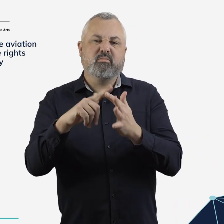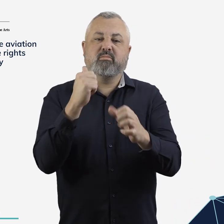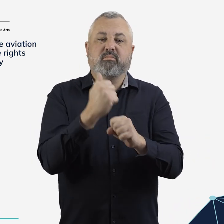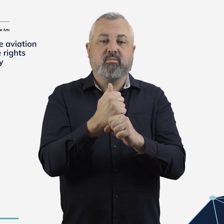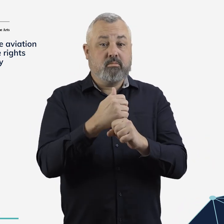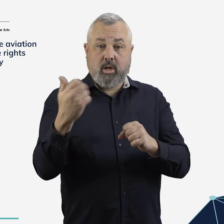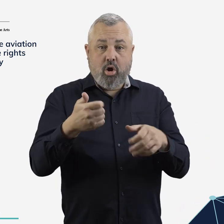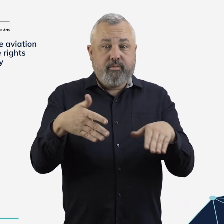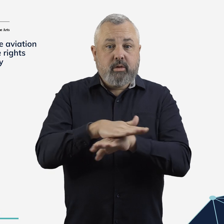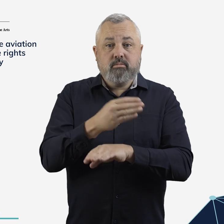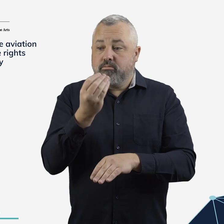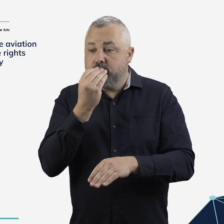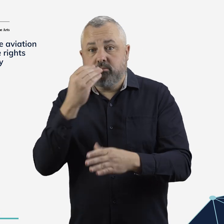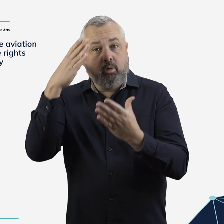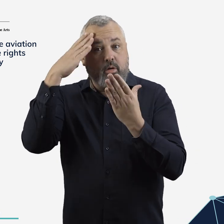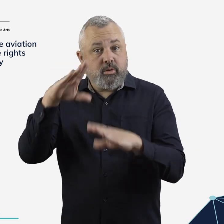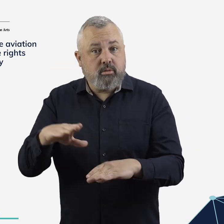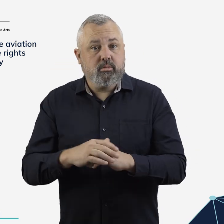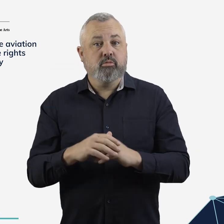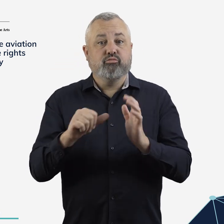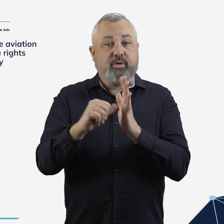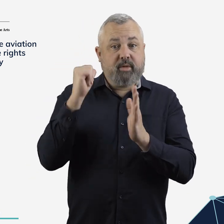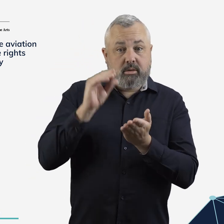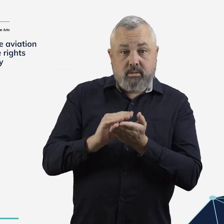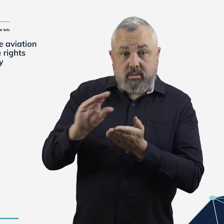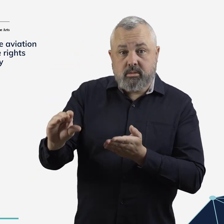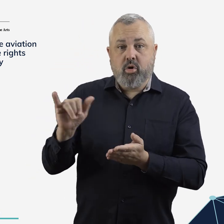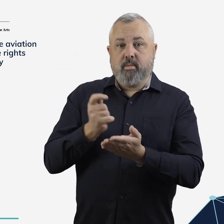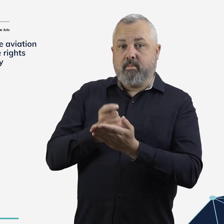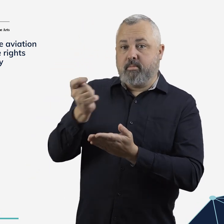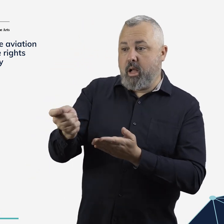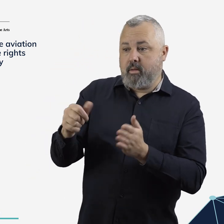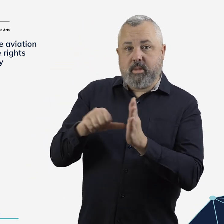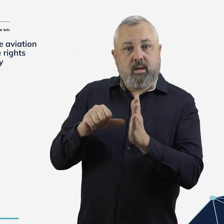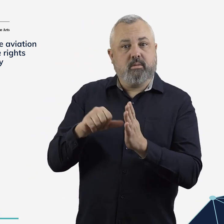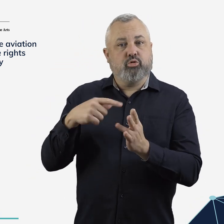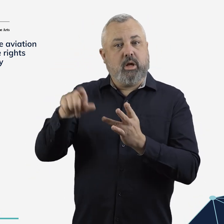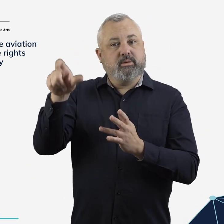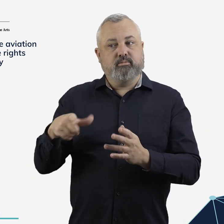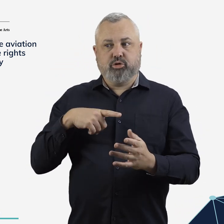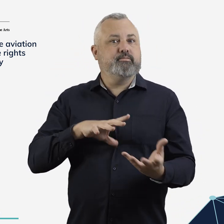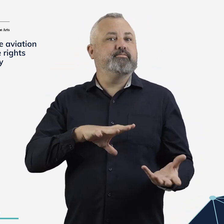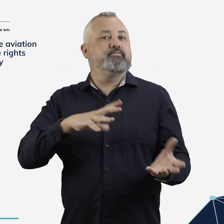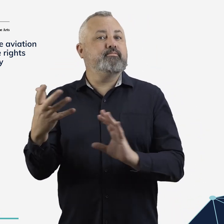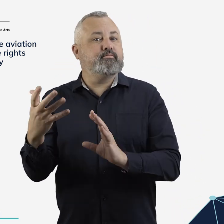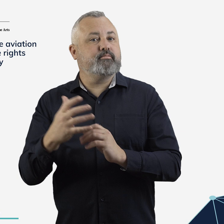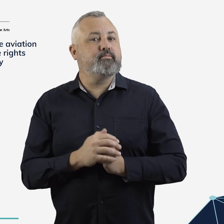Appropriate support may include meals and accommodation, refunds, and monetary compensation.